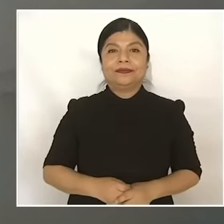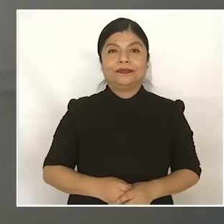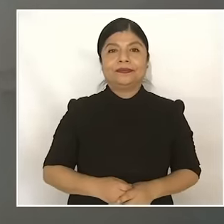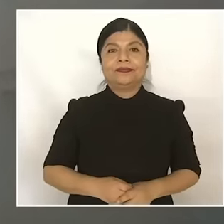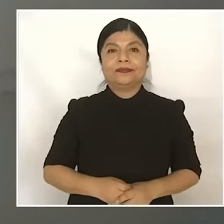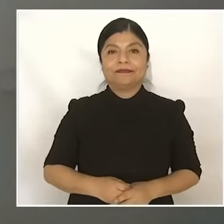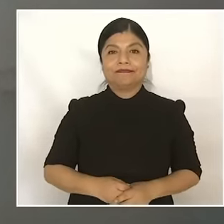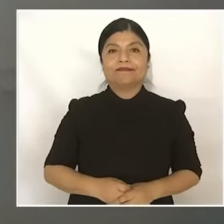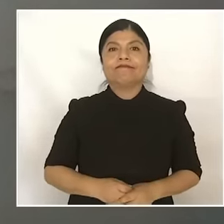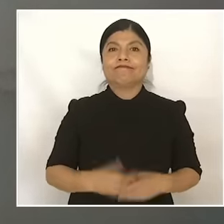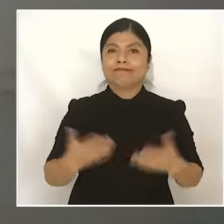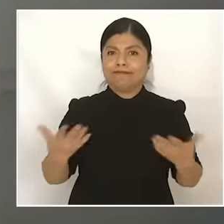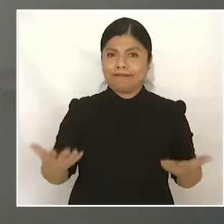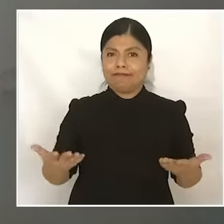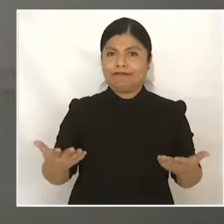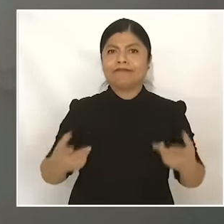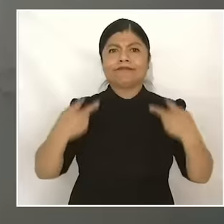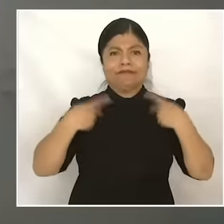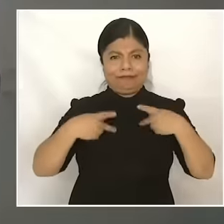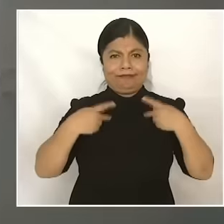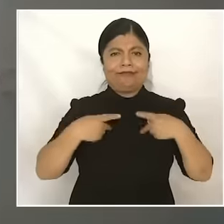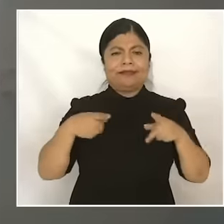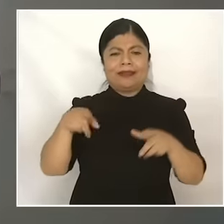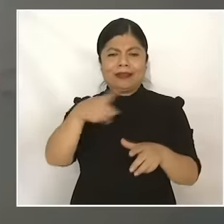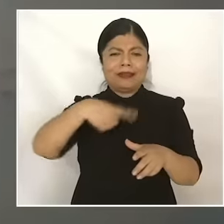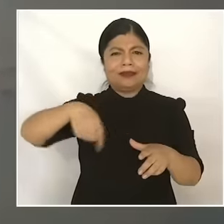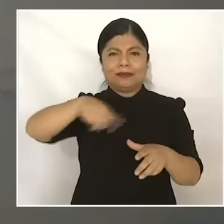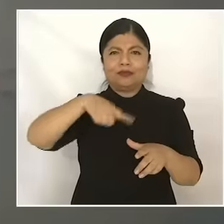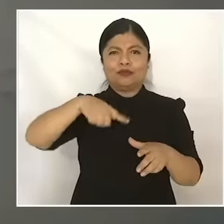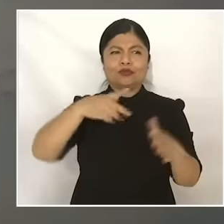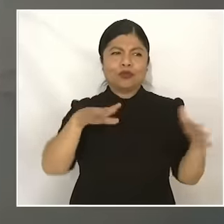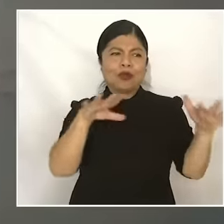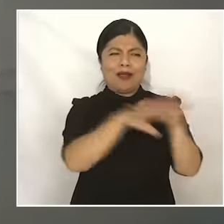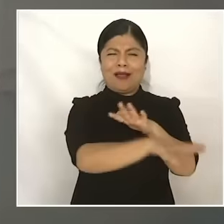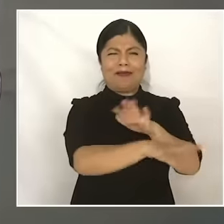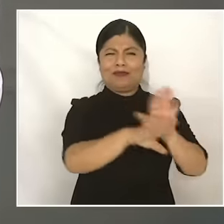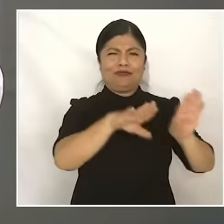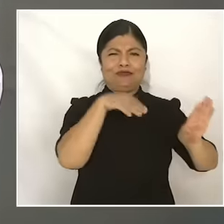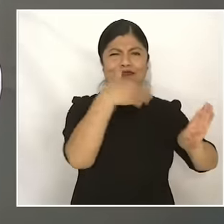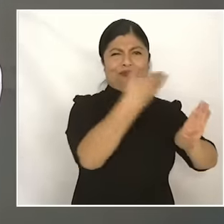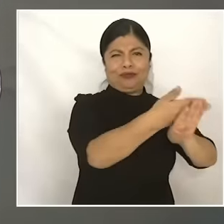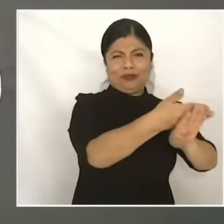to the changes and when they were defeated they went abroad and they brought a prince to